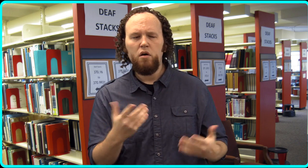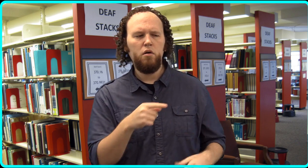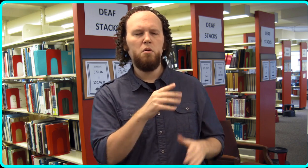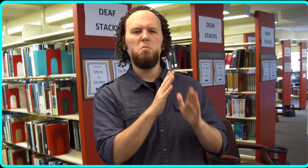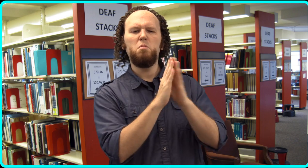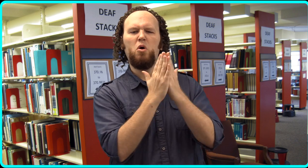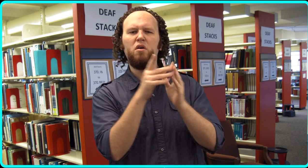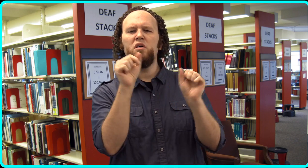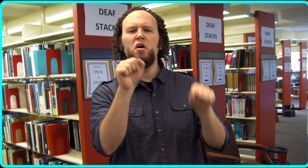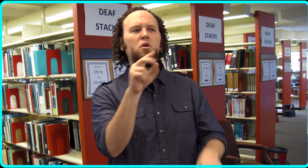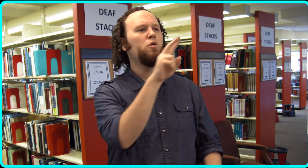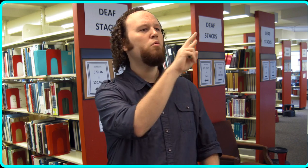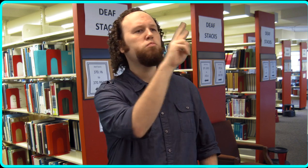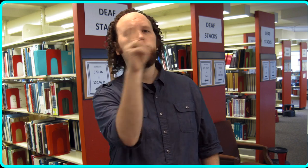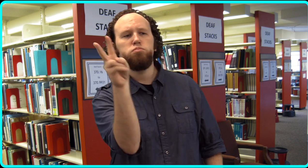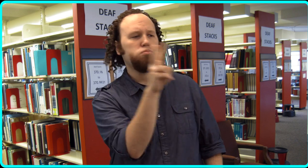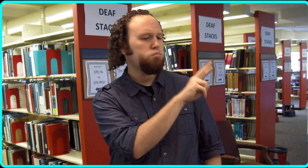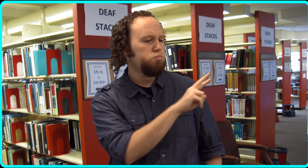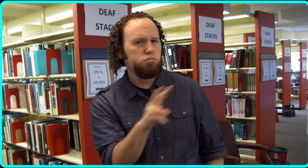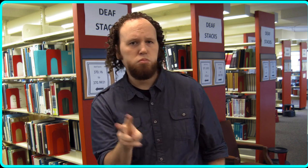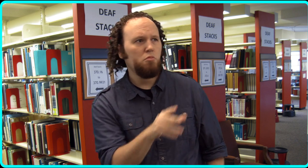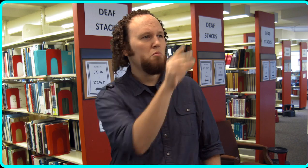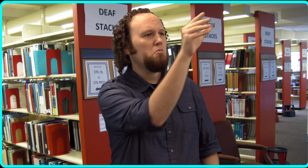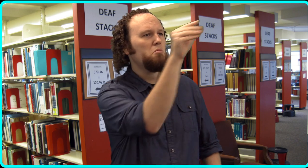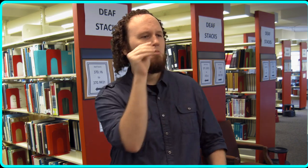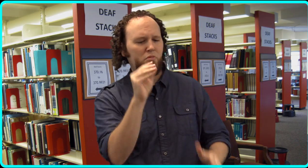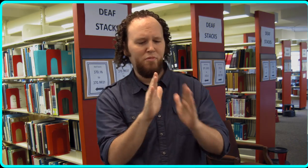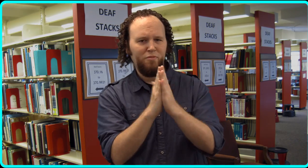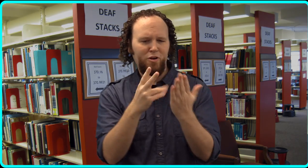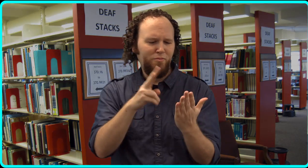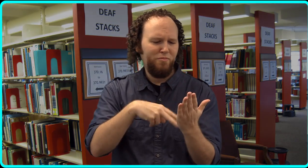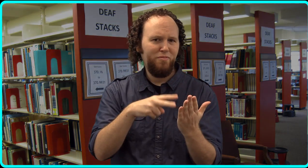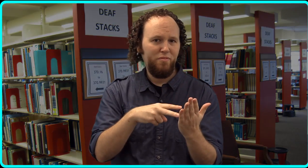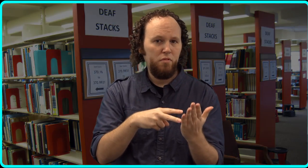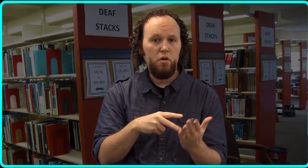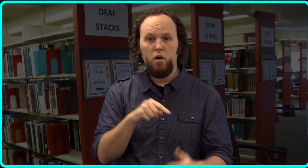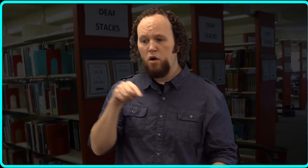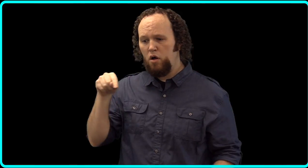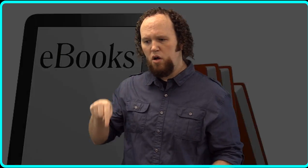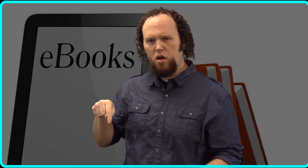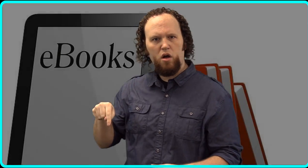Print books that you can take from a shelf and read.